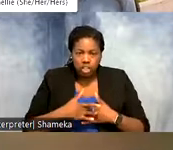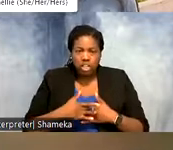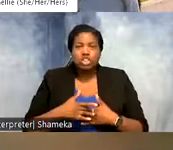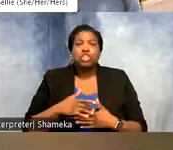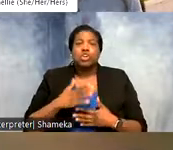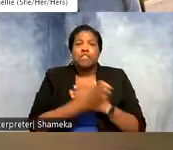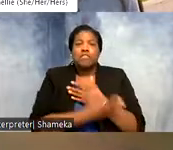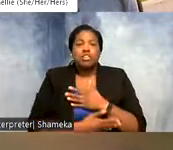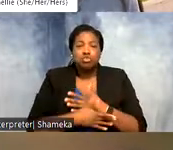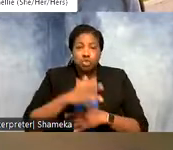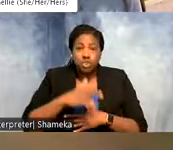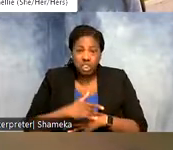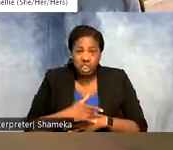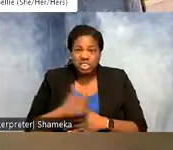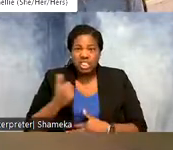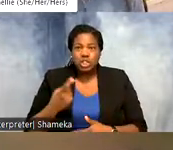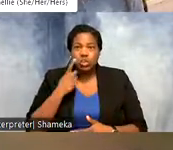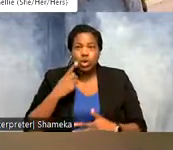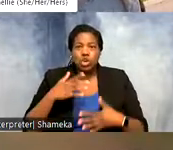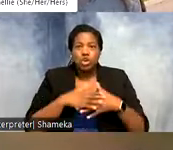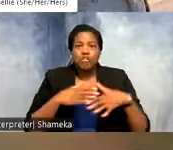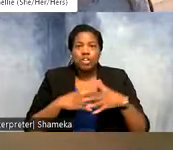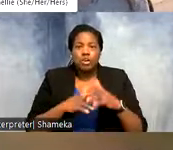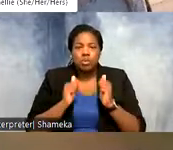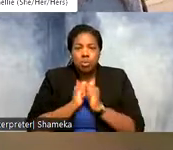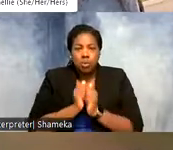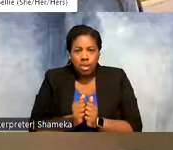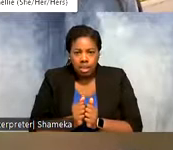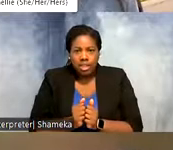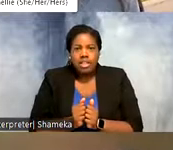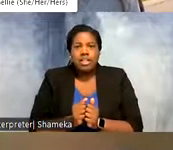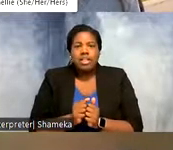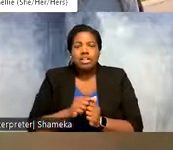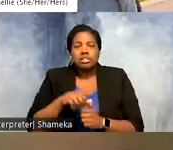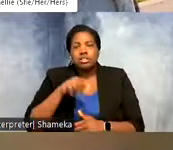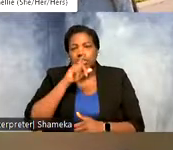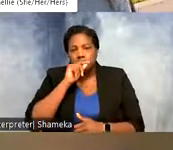I want to see if anyone overlaps with either the pectoral sandpiper or the black-bellied plover,